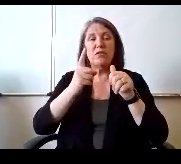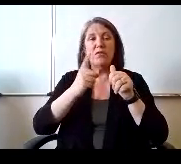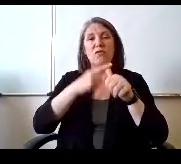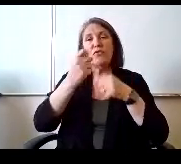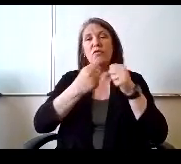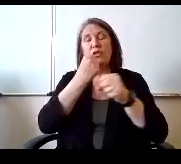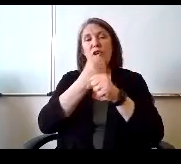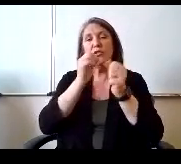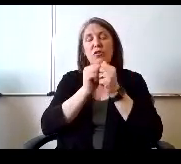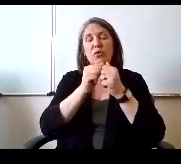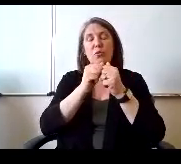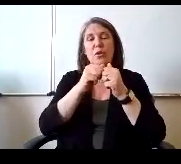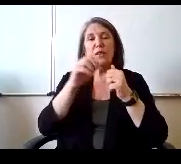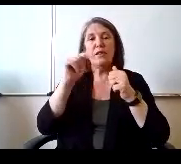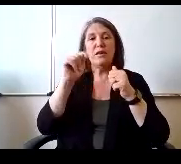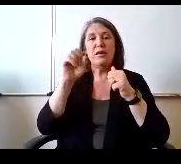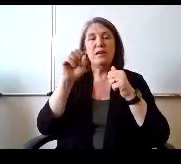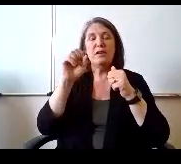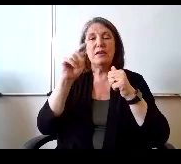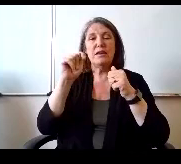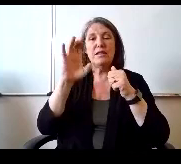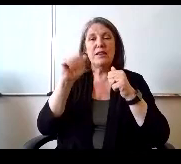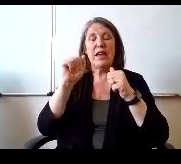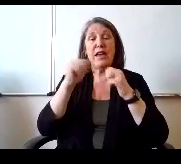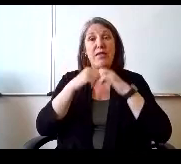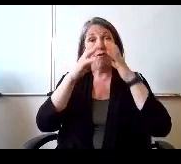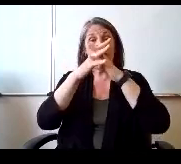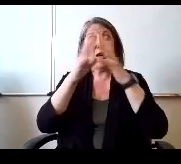The founding year they were